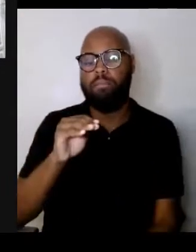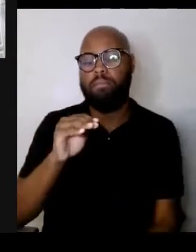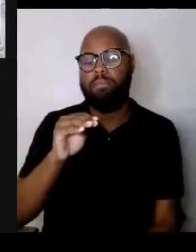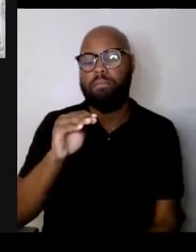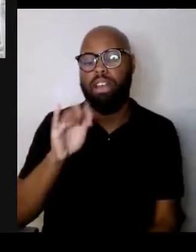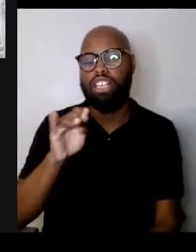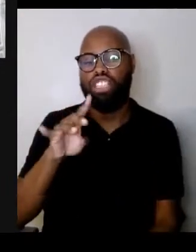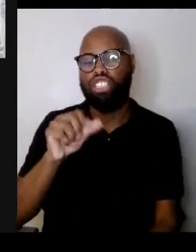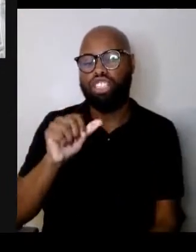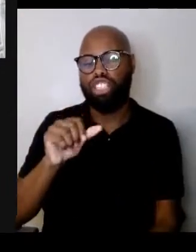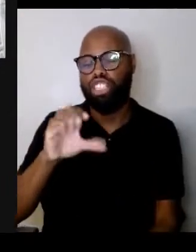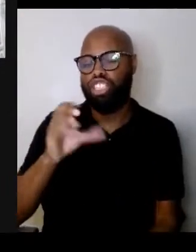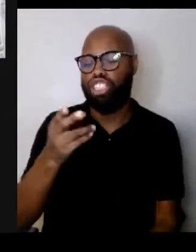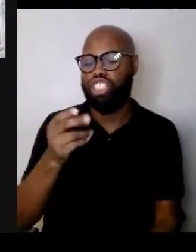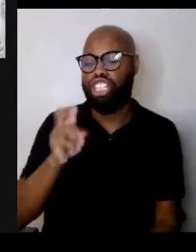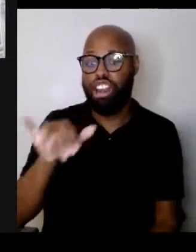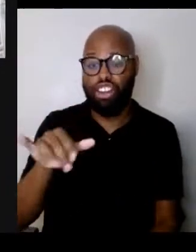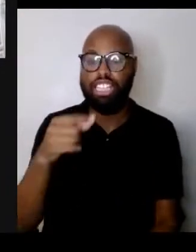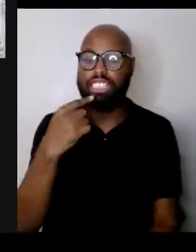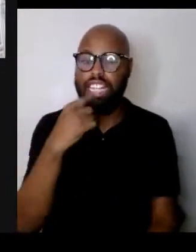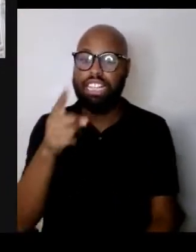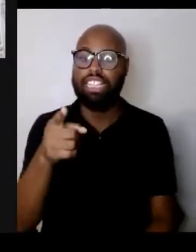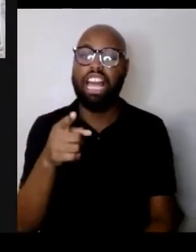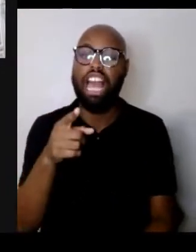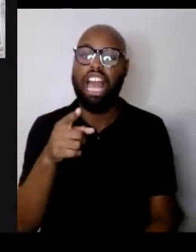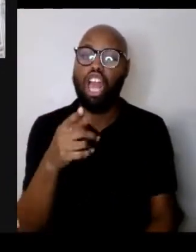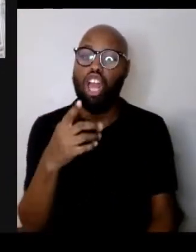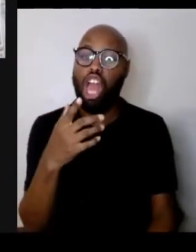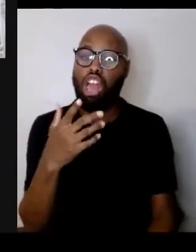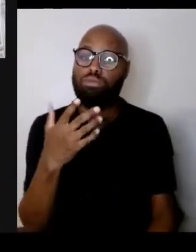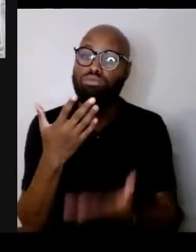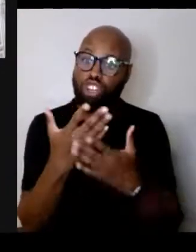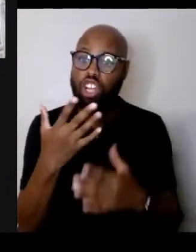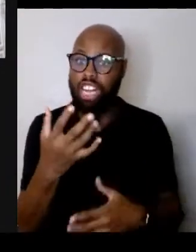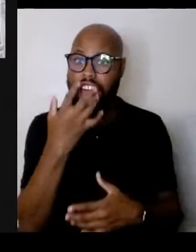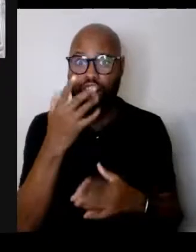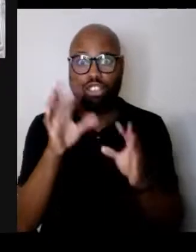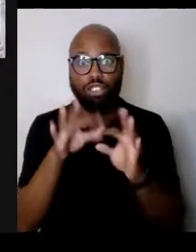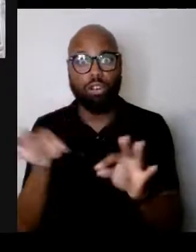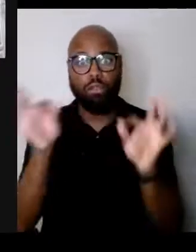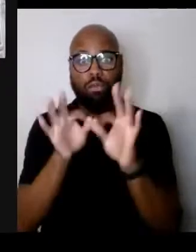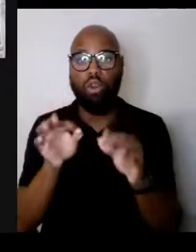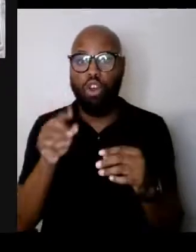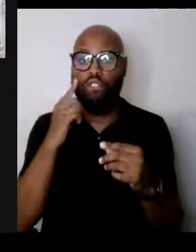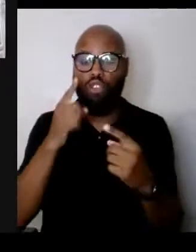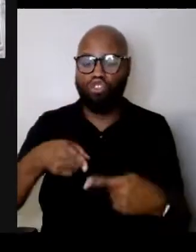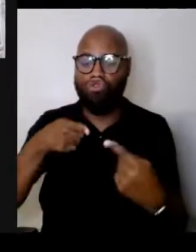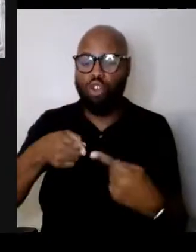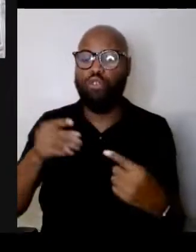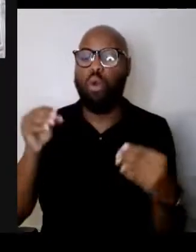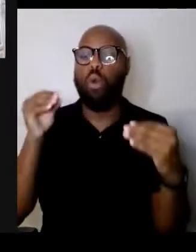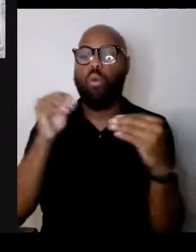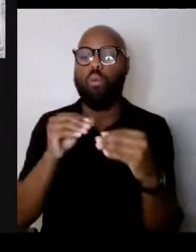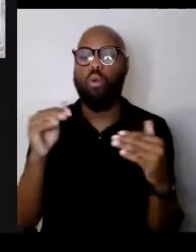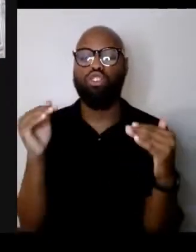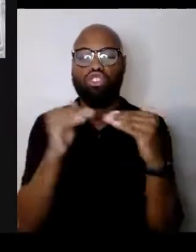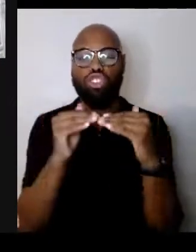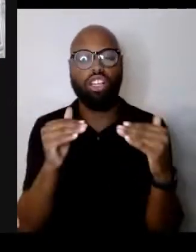that righteous anger is crucial in the struggle for a more just society and actually that anger